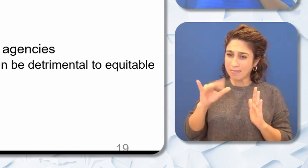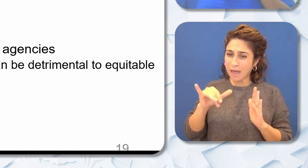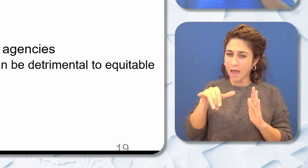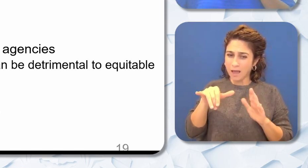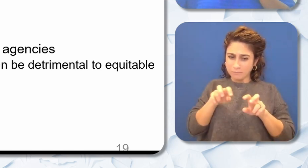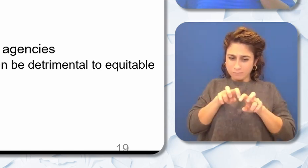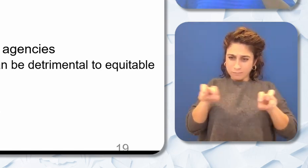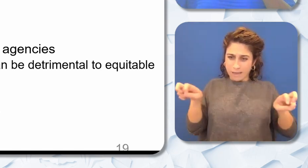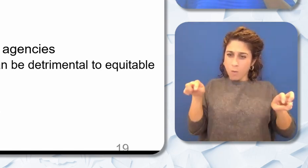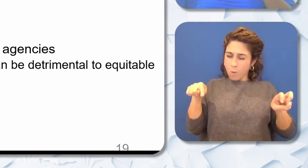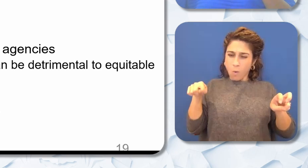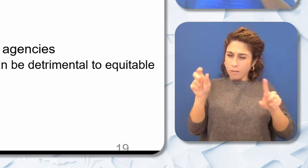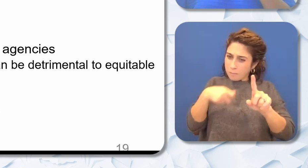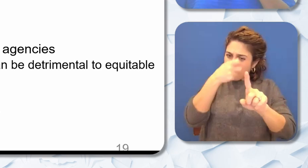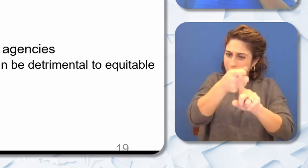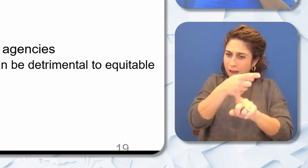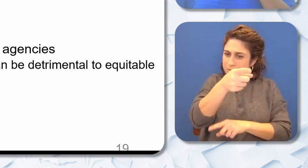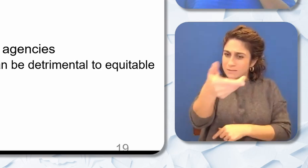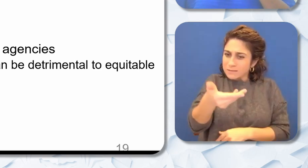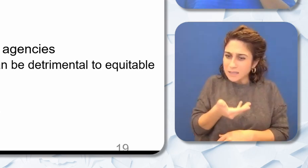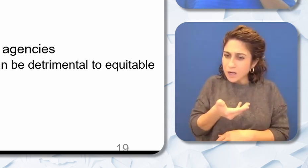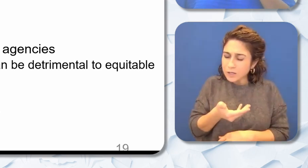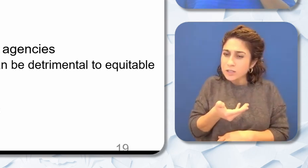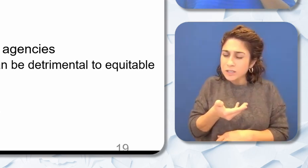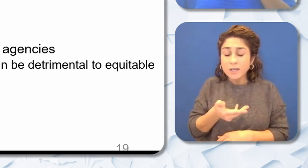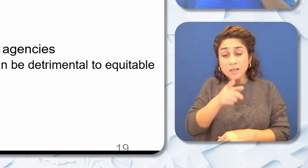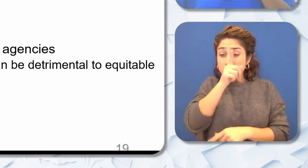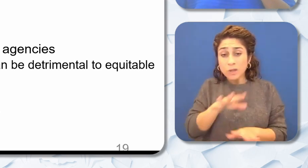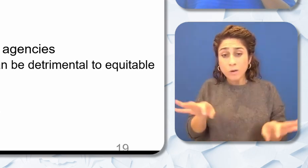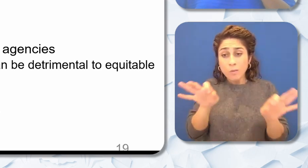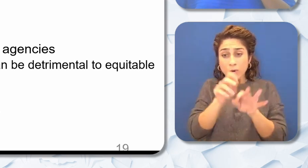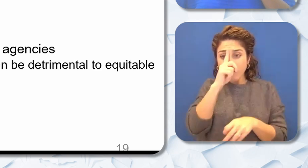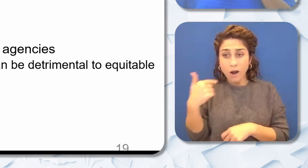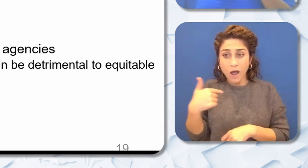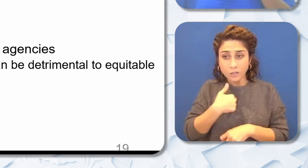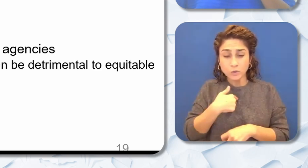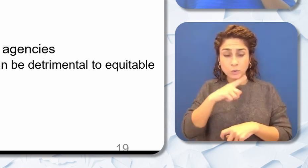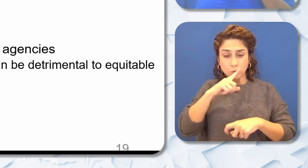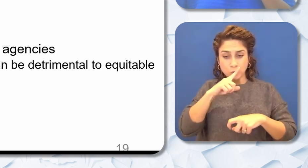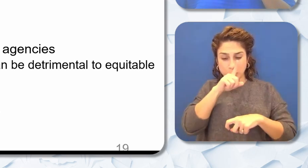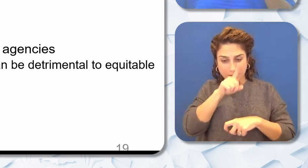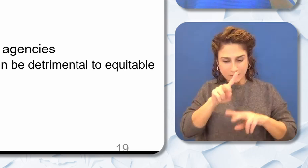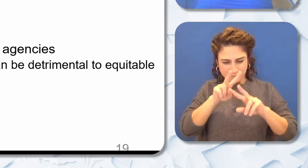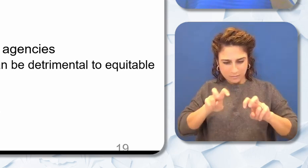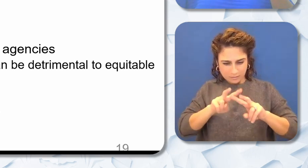I think it's important for us to really look at how we do interviews. I don't I have not